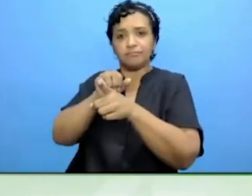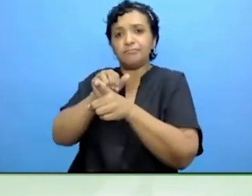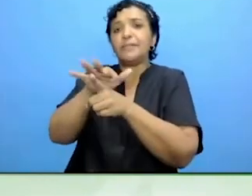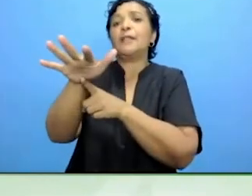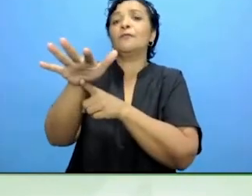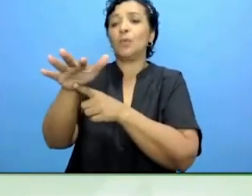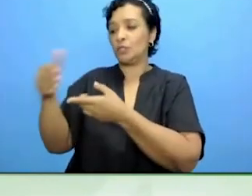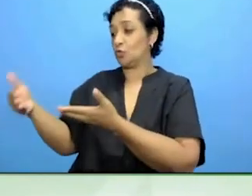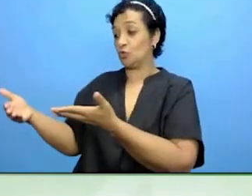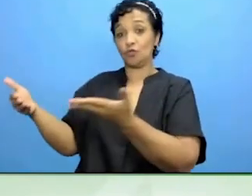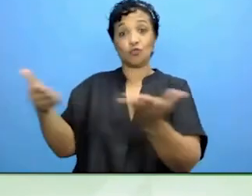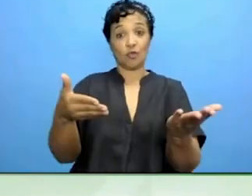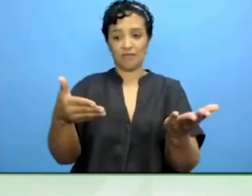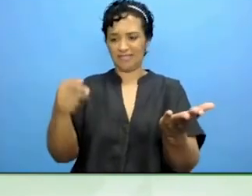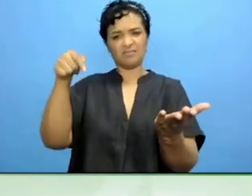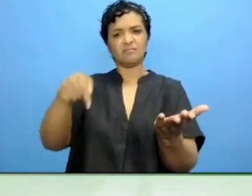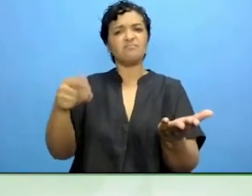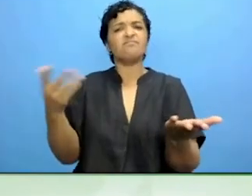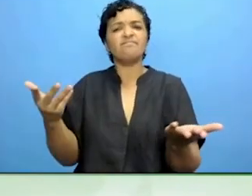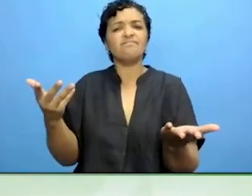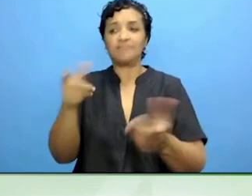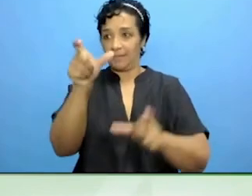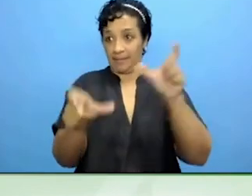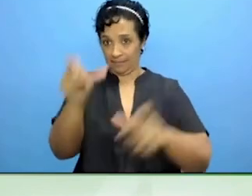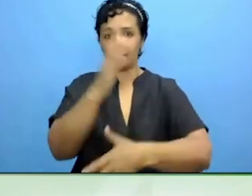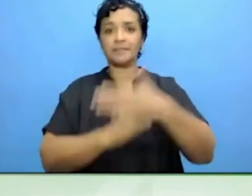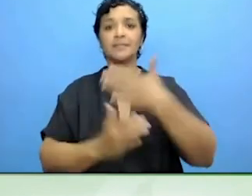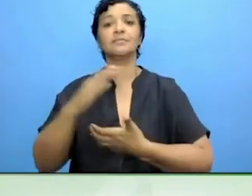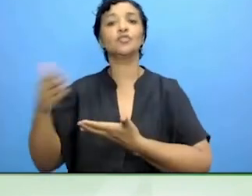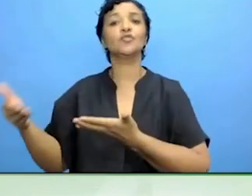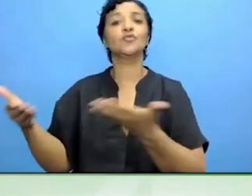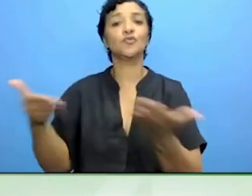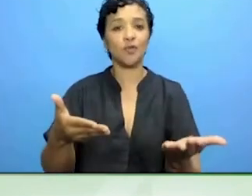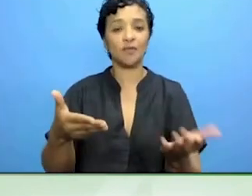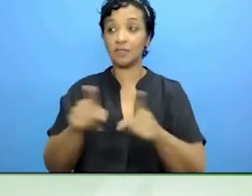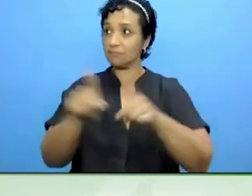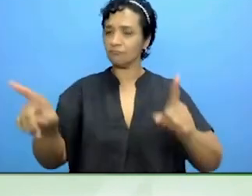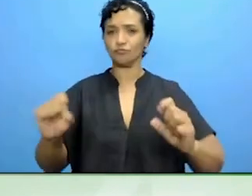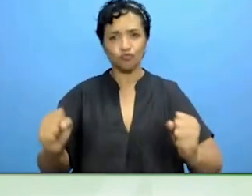disabilities and to approve them, make them stronger, make them more person-centred.